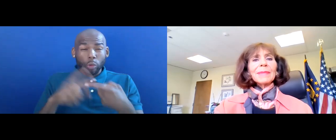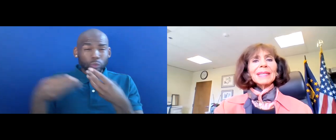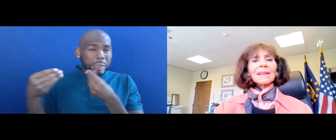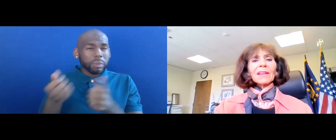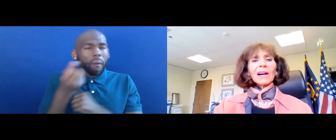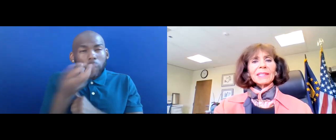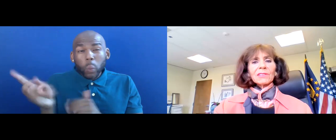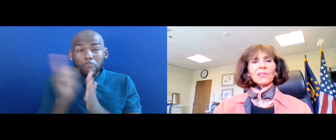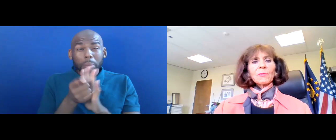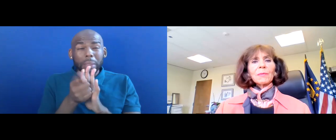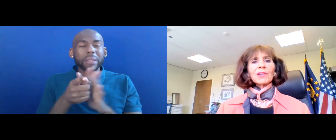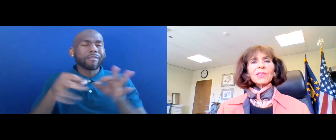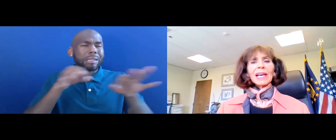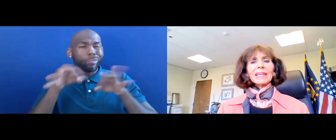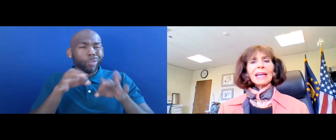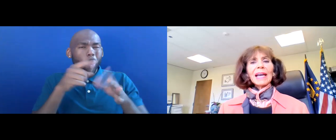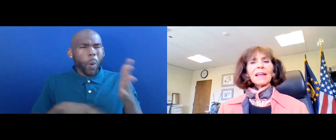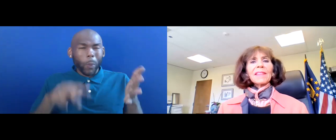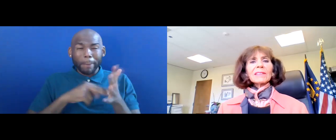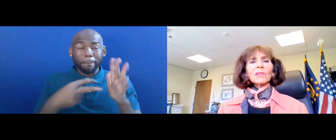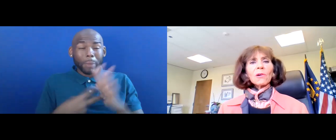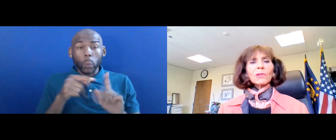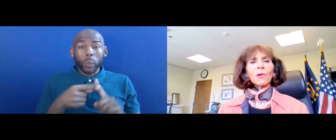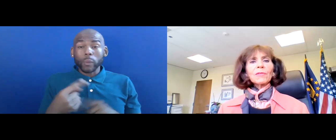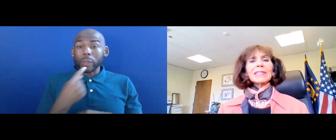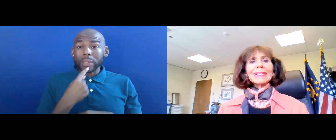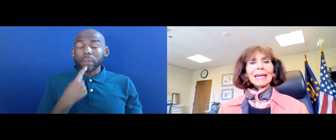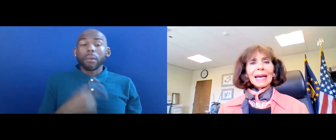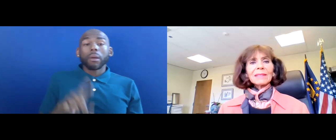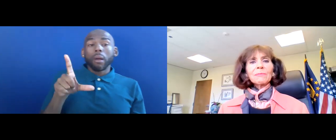MEAN IN THE GUIDANCE WHEN WE SAY THAT LONG COVID CAN